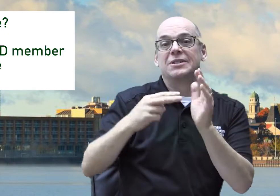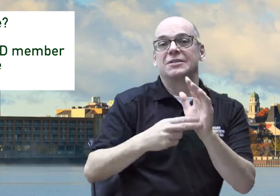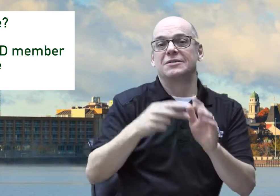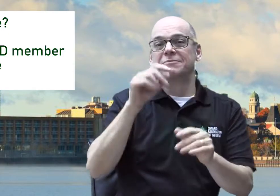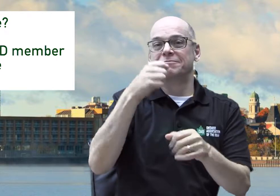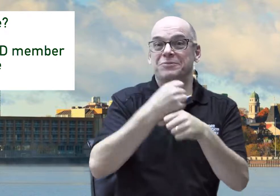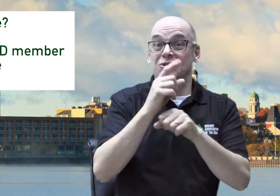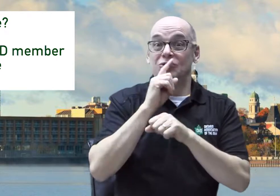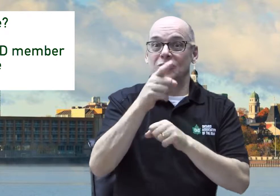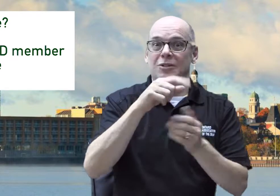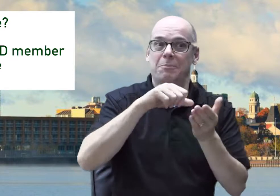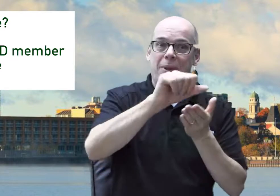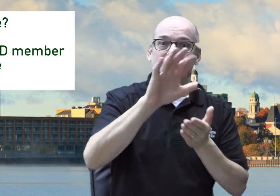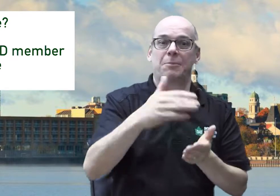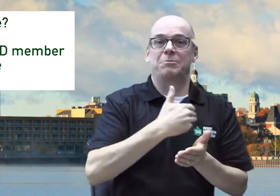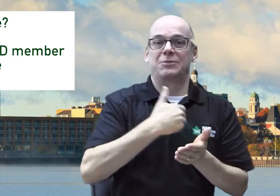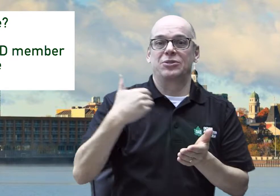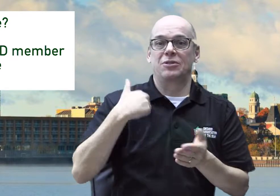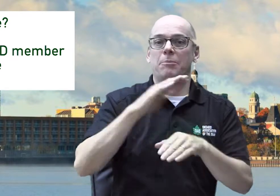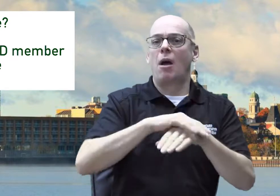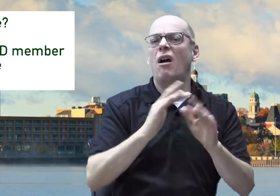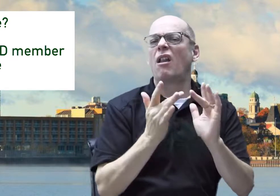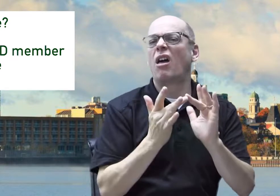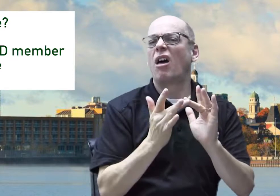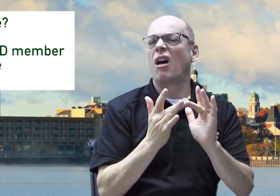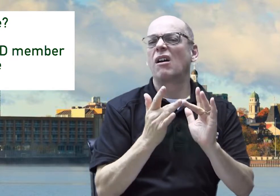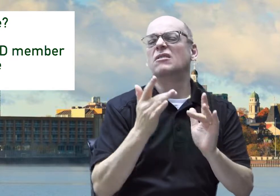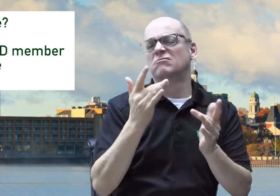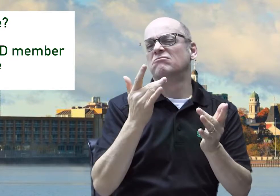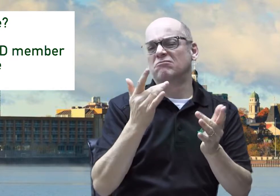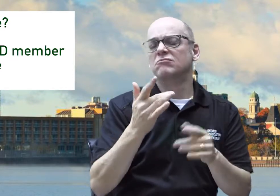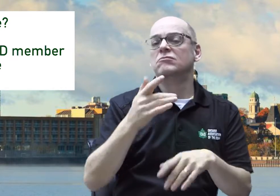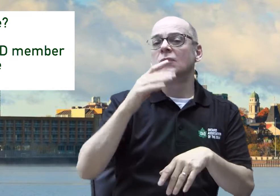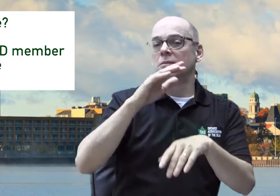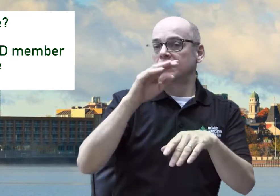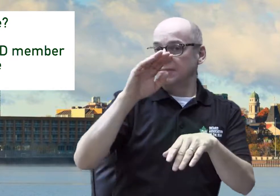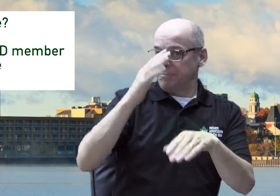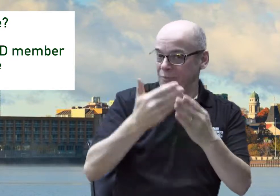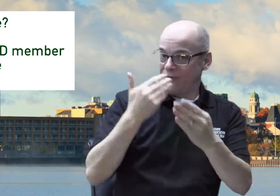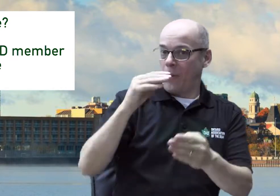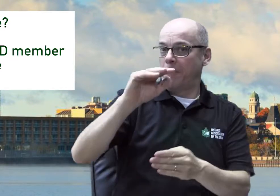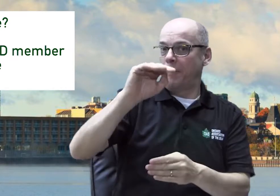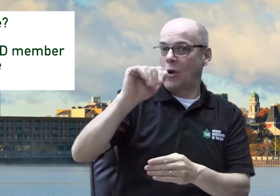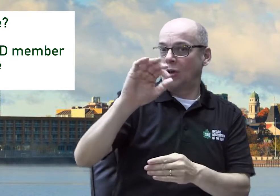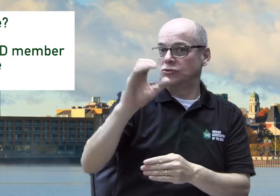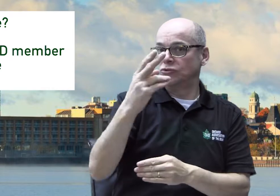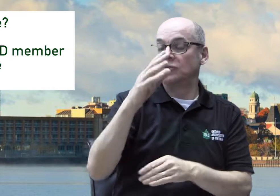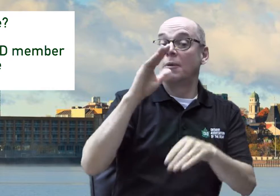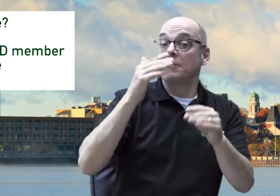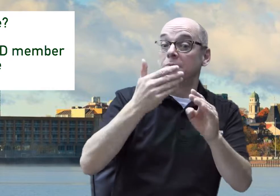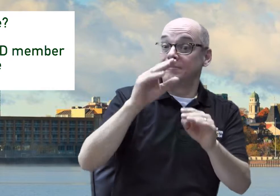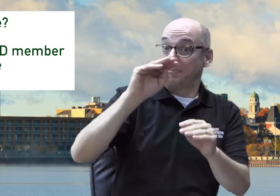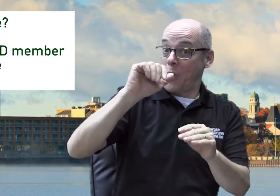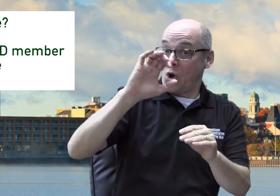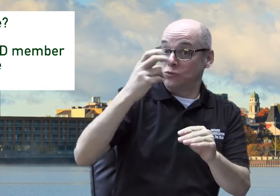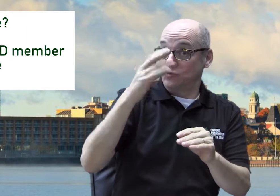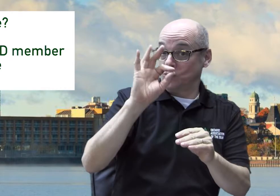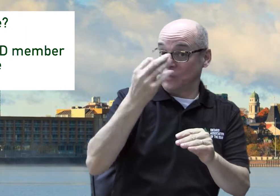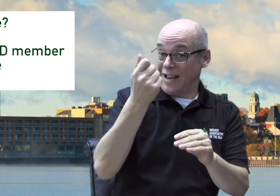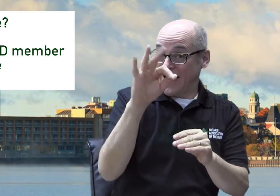That means you have to pay for your membership on or before March 19th. You can do that online.